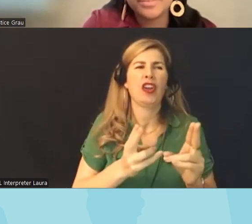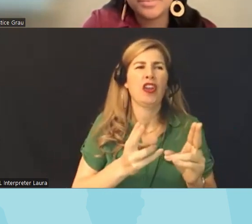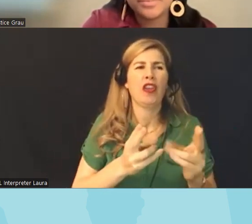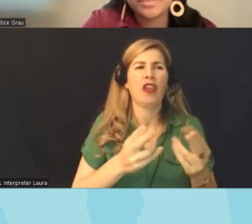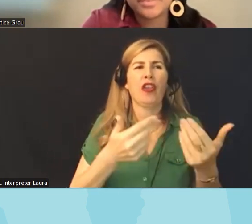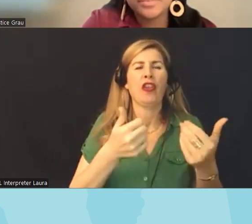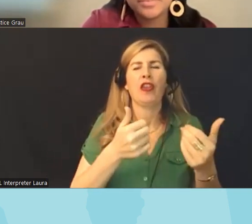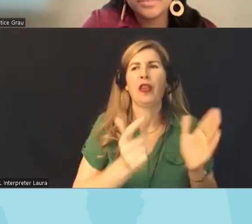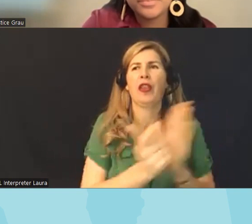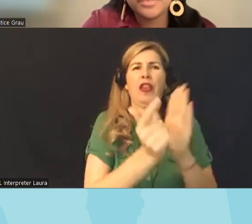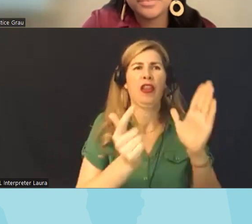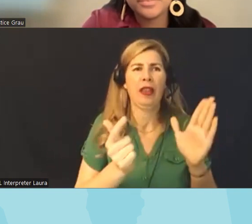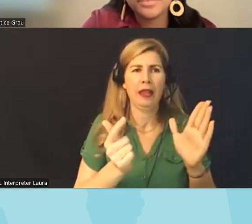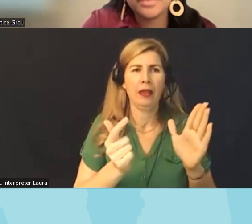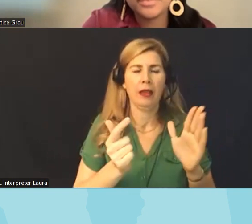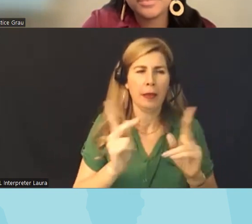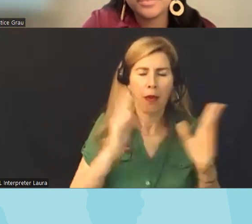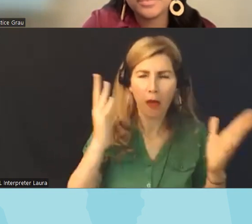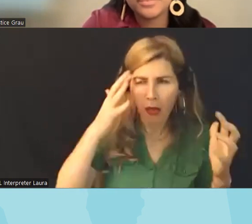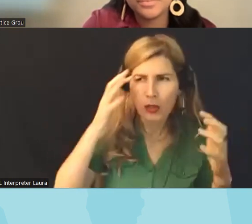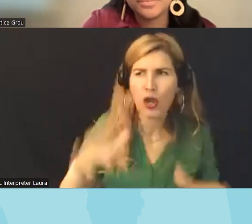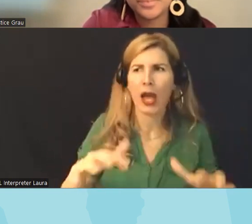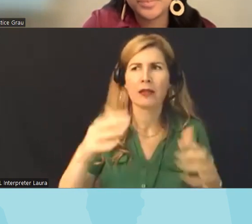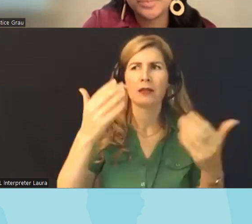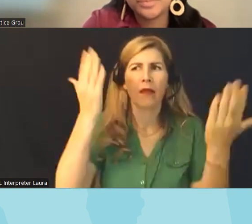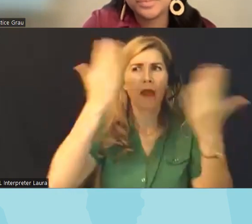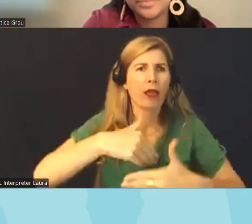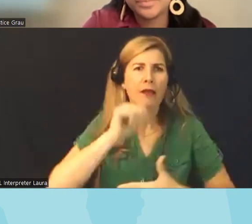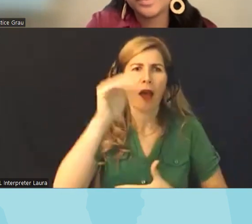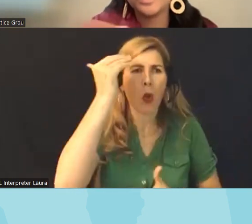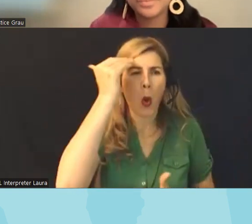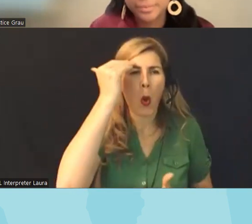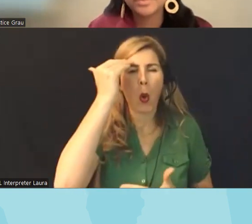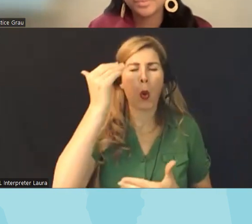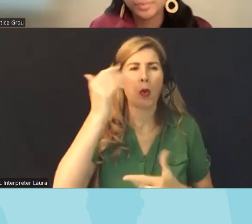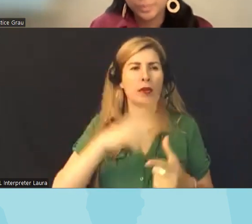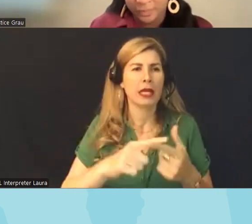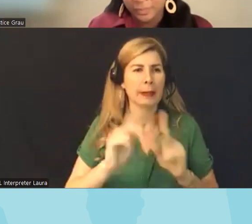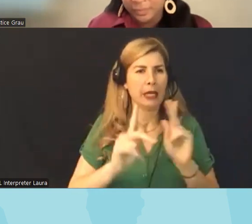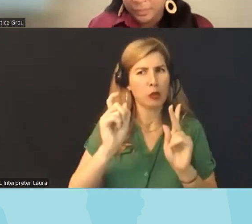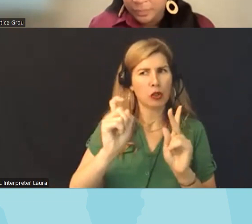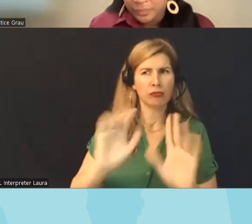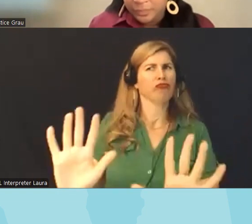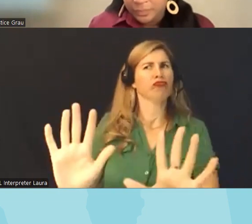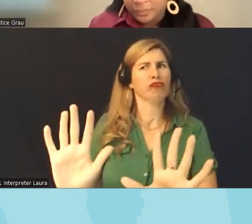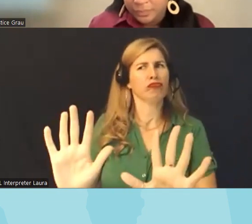it and and ban them without the public having opportunity to engage so I think I think the